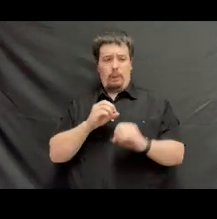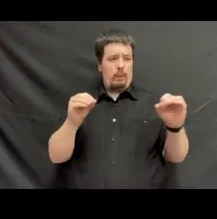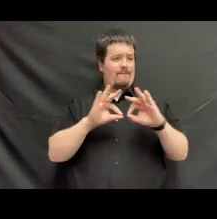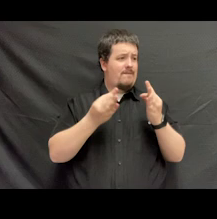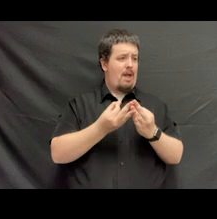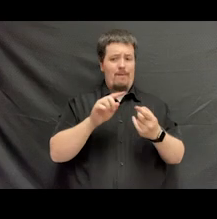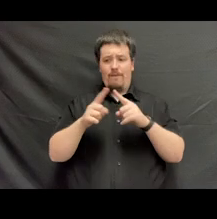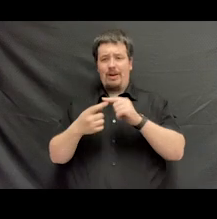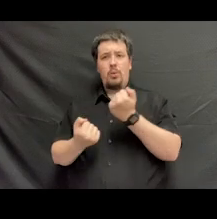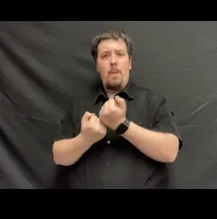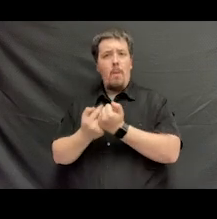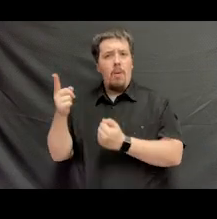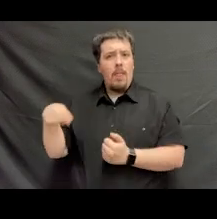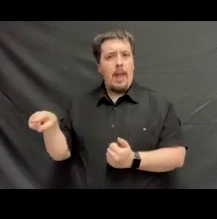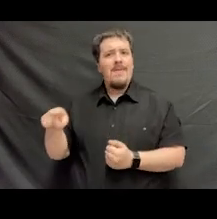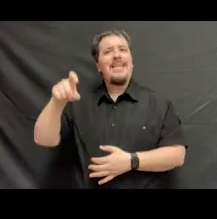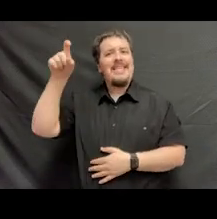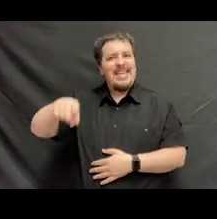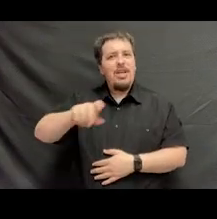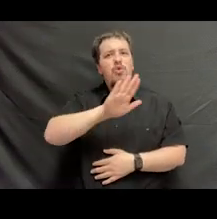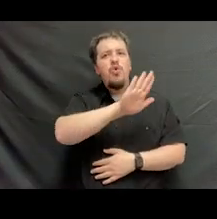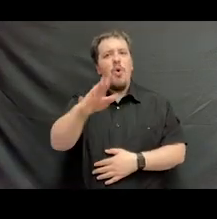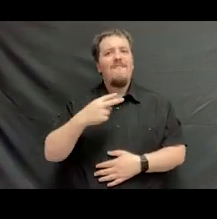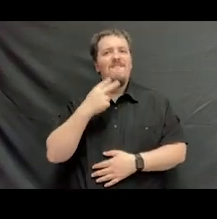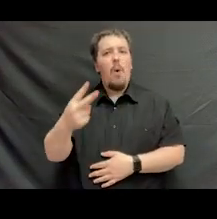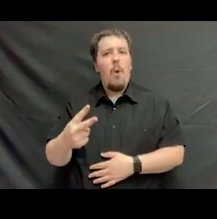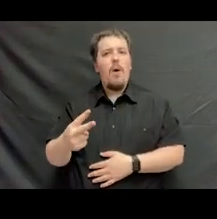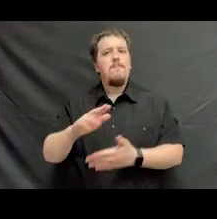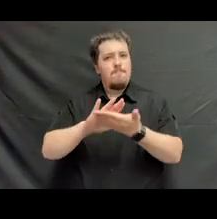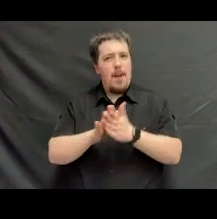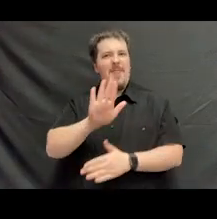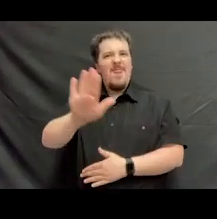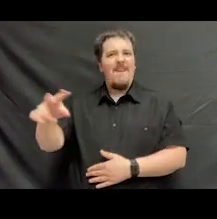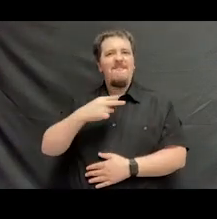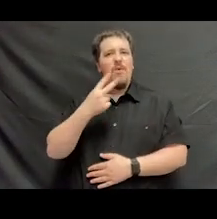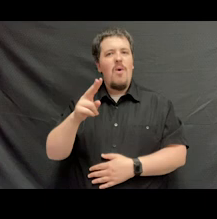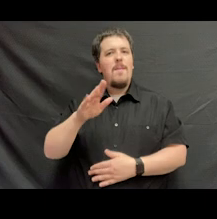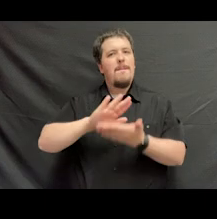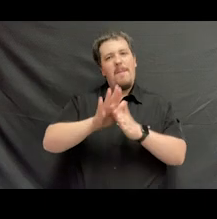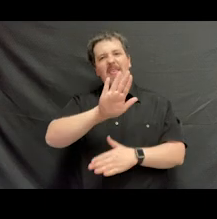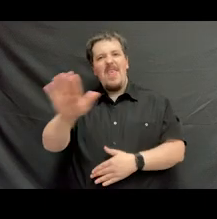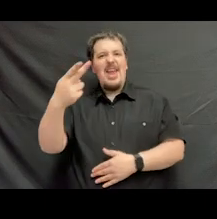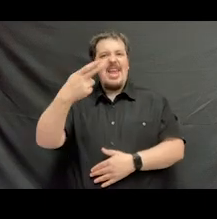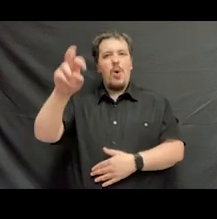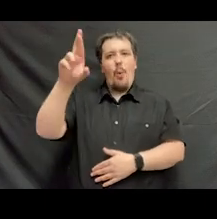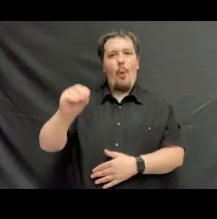without any families or friends to support them. They need your voice, be their voice, be their hero.